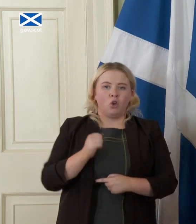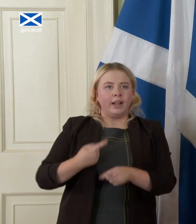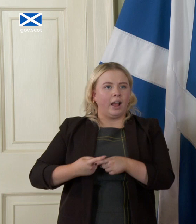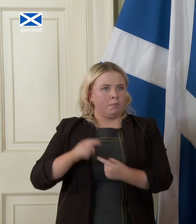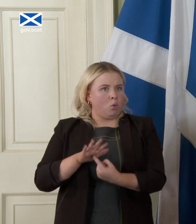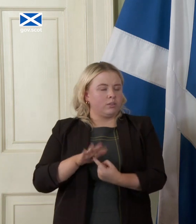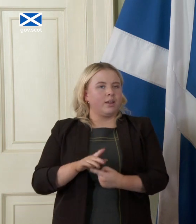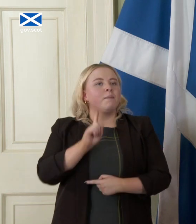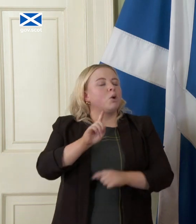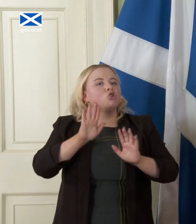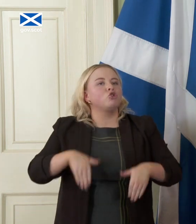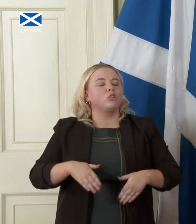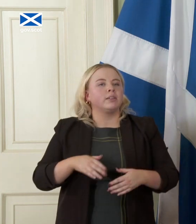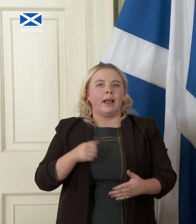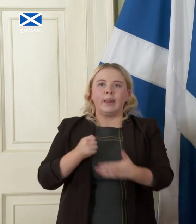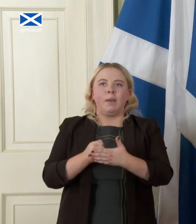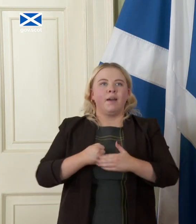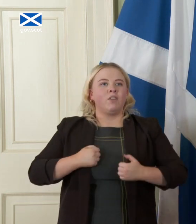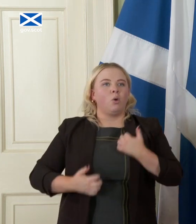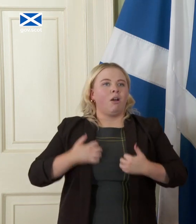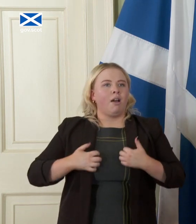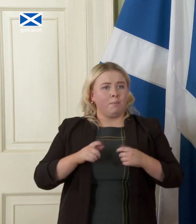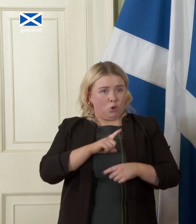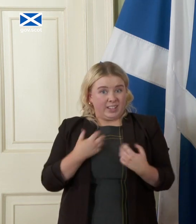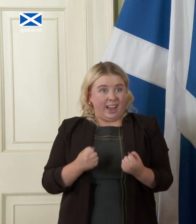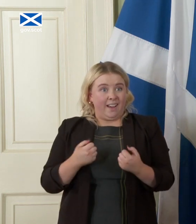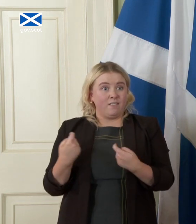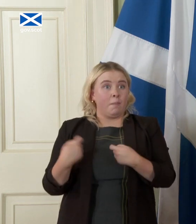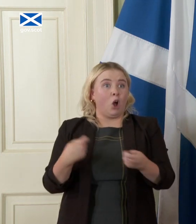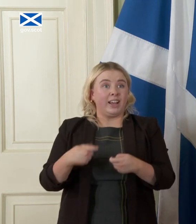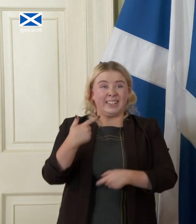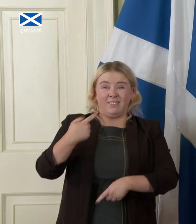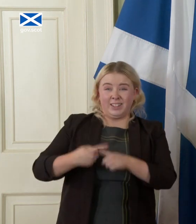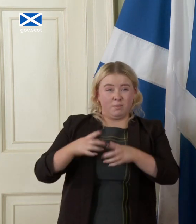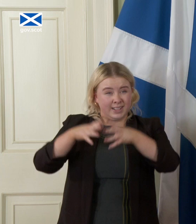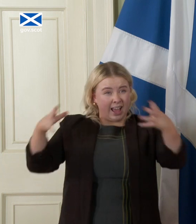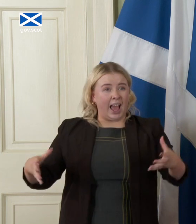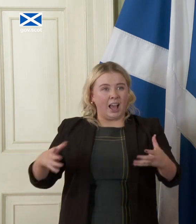limit of our ambitions we have a market seven times the size of the UK's on our doorstep and